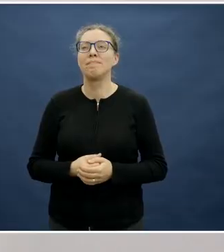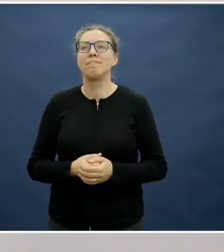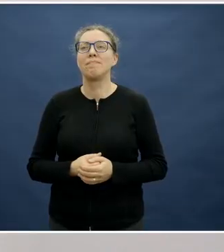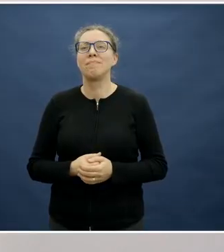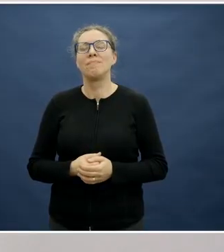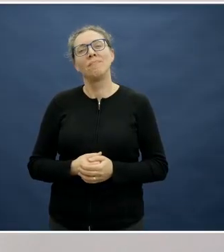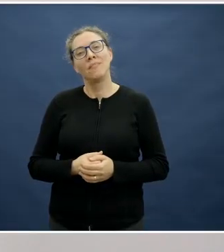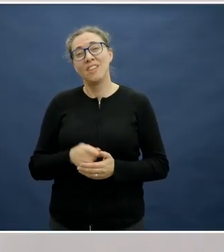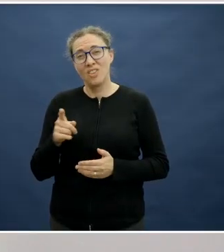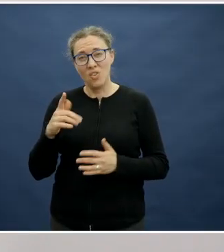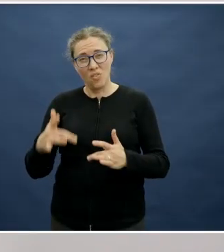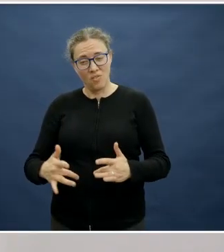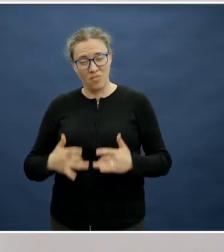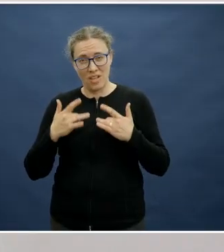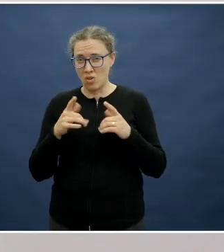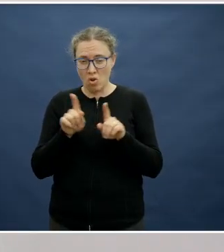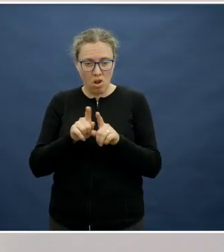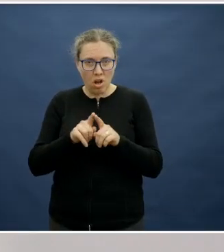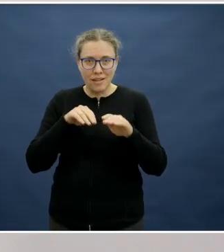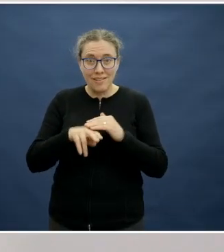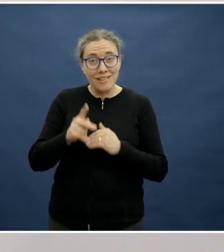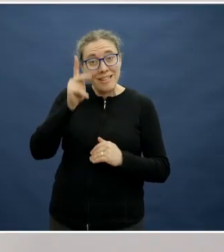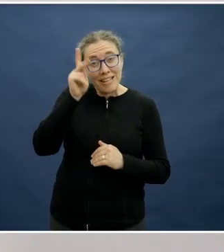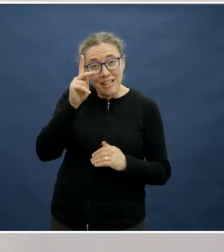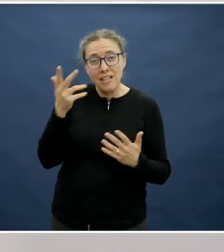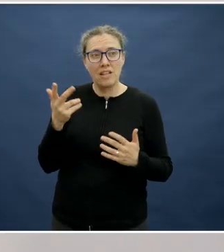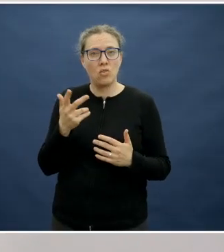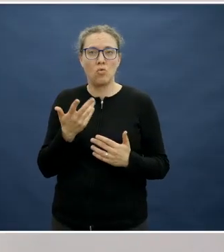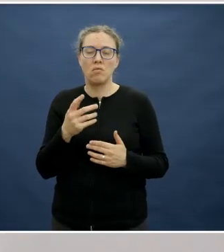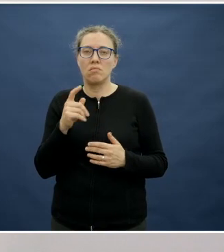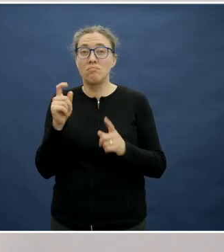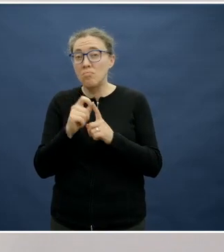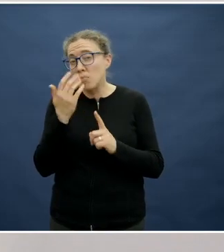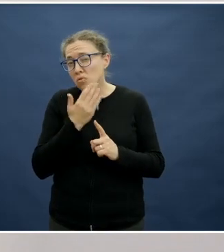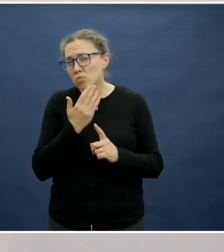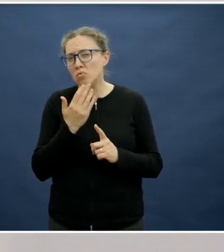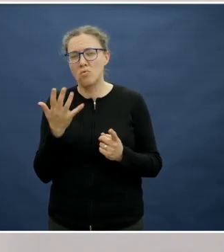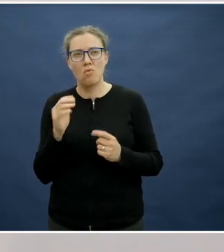Are we talking even kindergarten level or are we only talking primary school level or secondary?